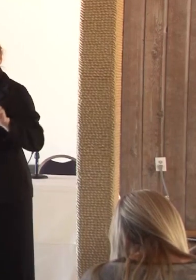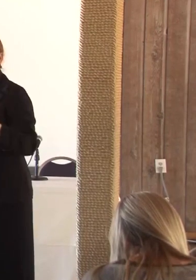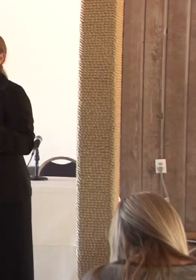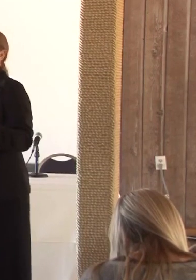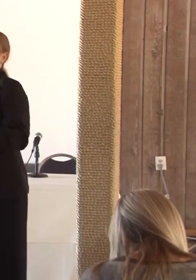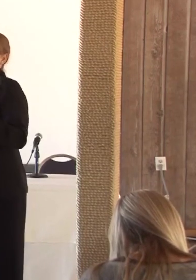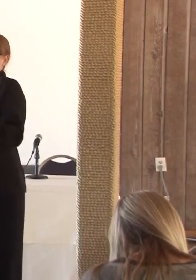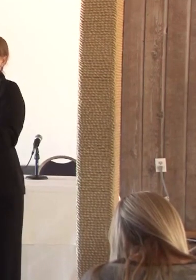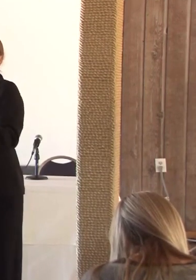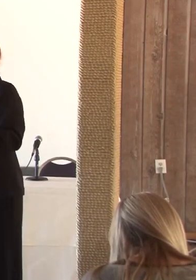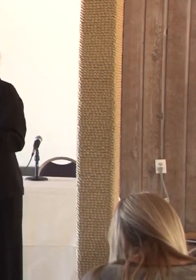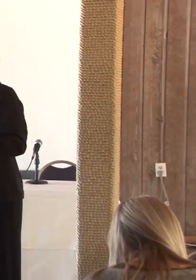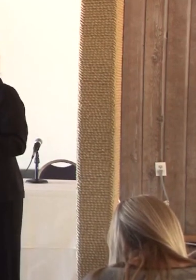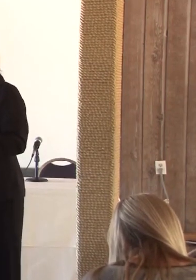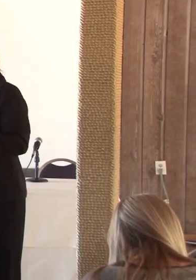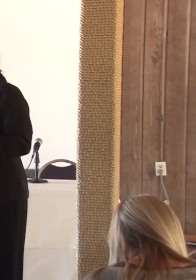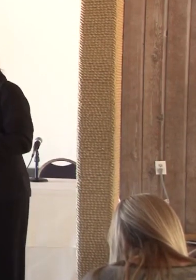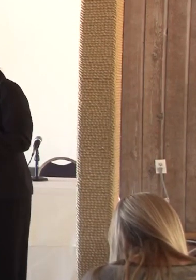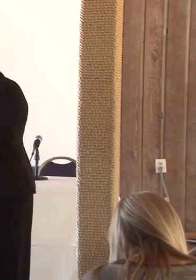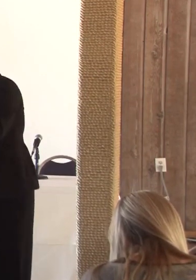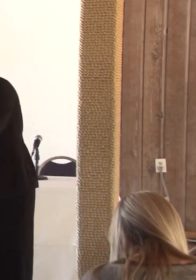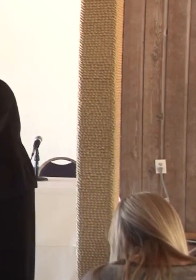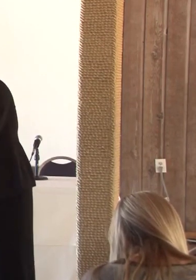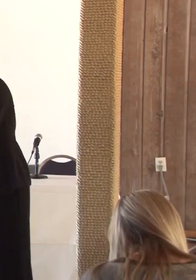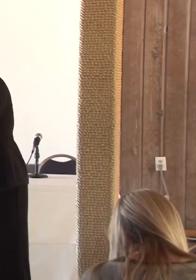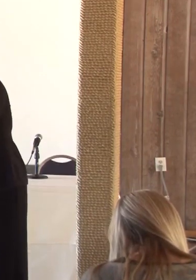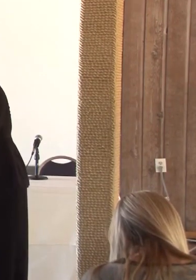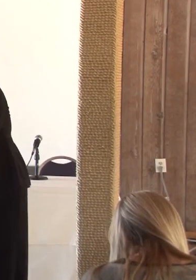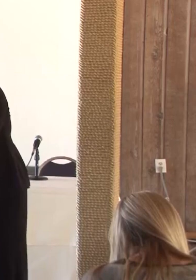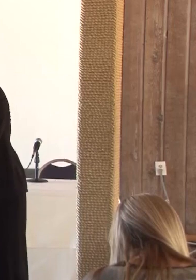going to get to know them as a person. And then secondly maybe what they